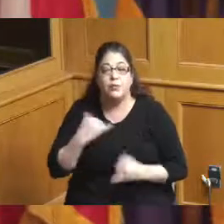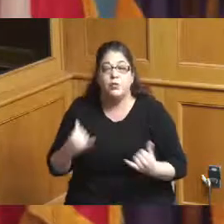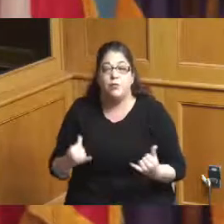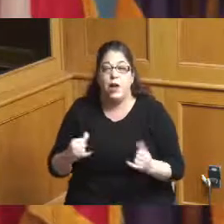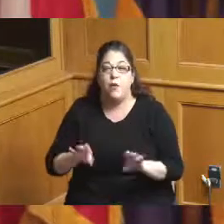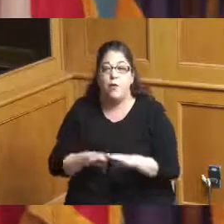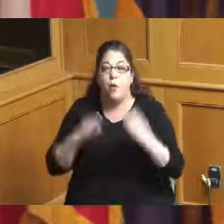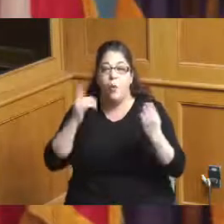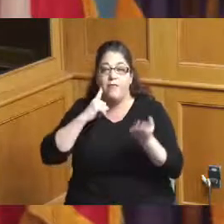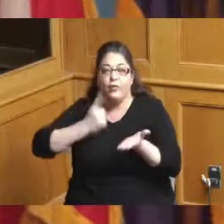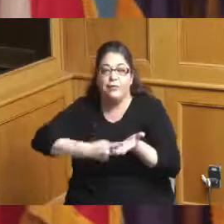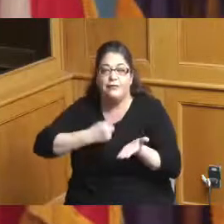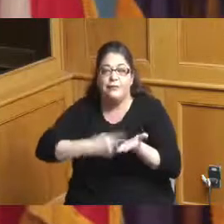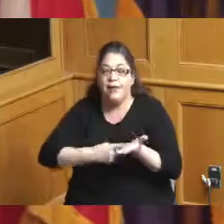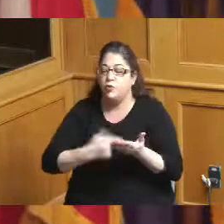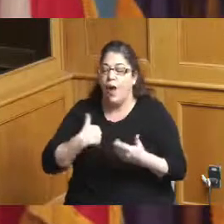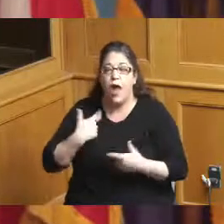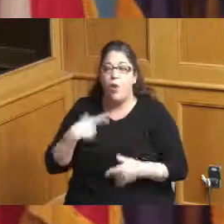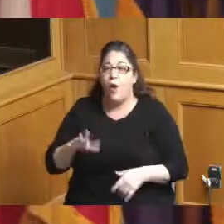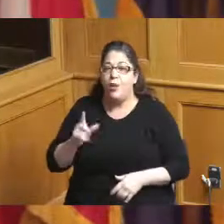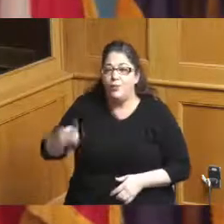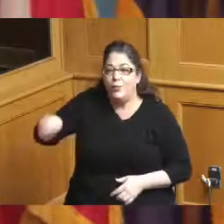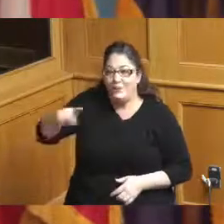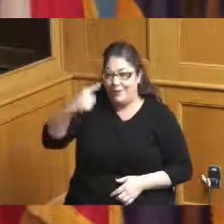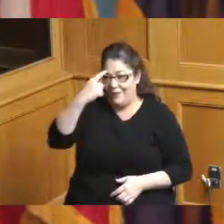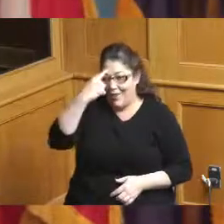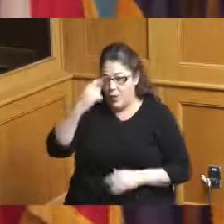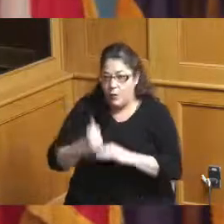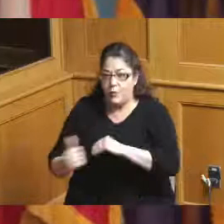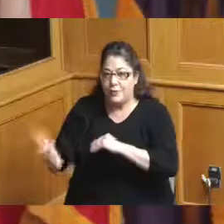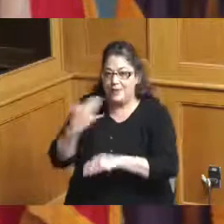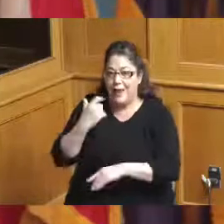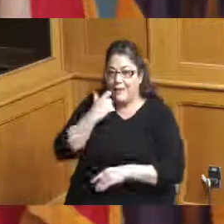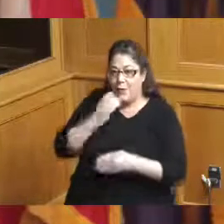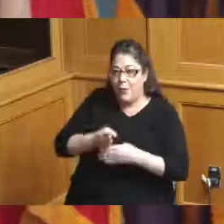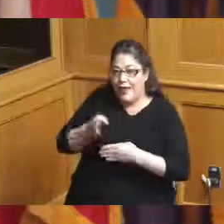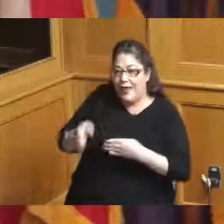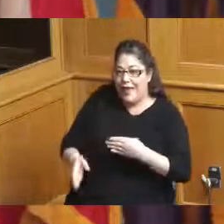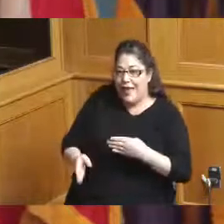want it to put out there that I was sent something over the weekend and I got something at 7:00 a.m